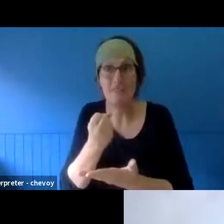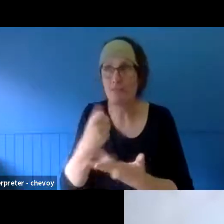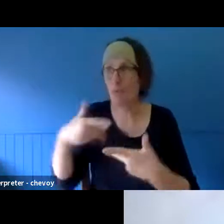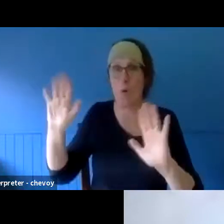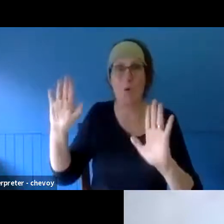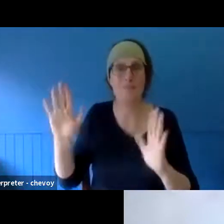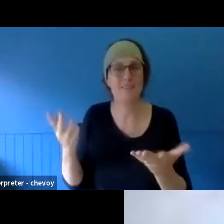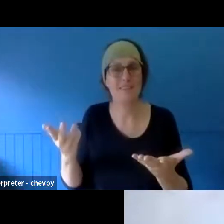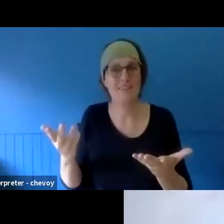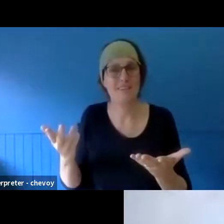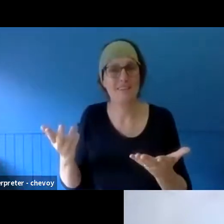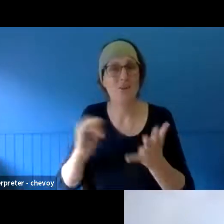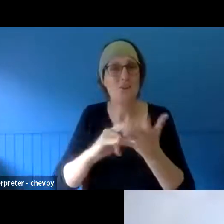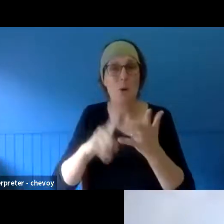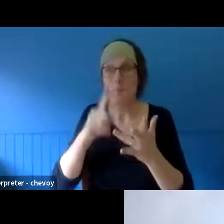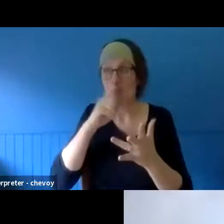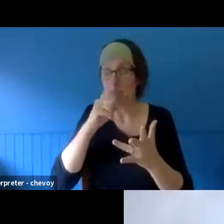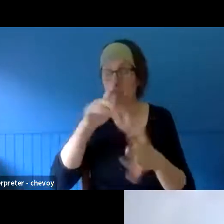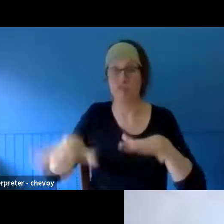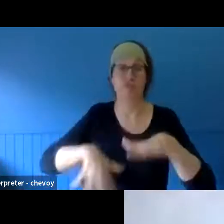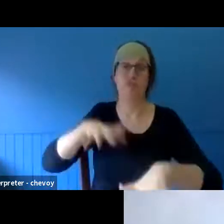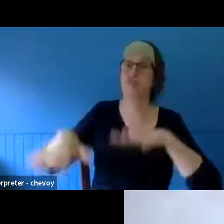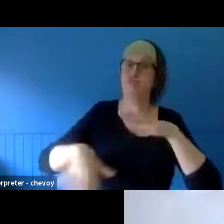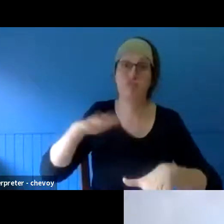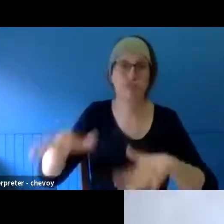choices to make on that day. There wasn't a lot of choices. Then in the